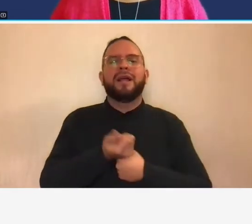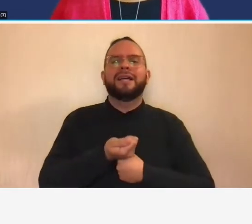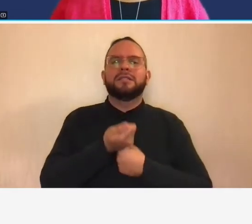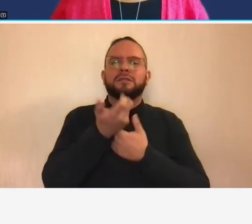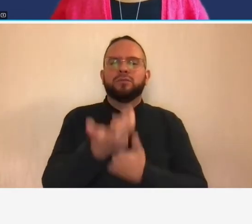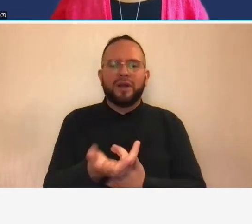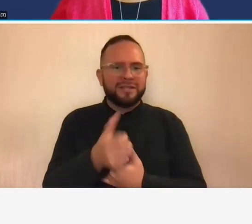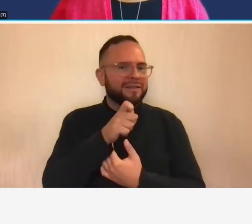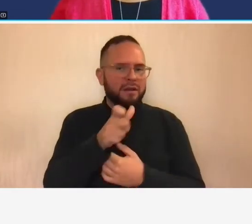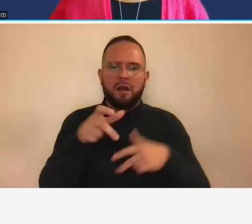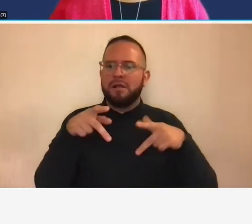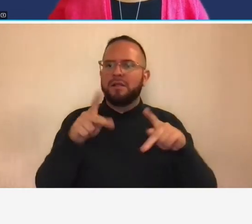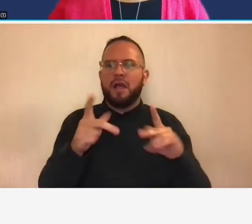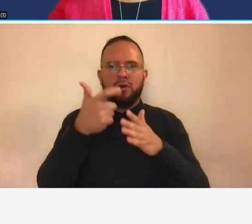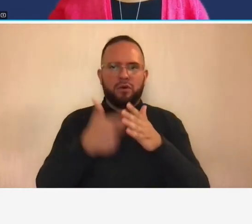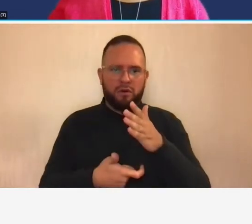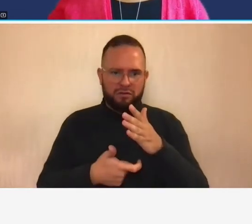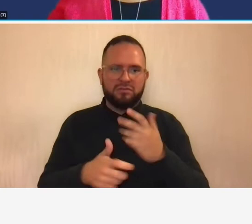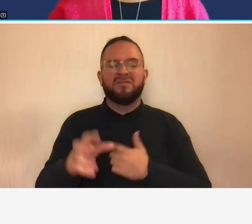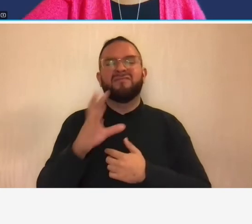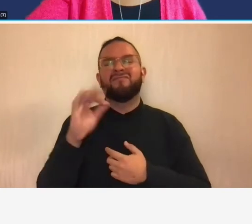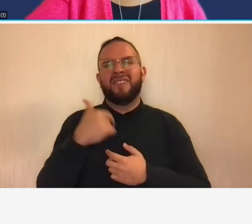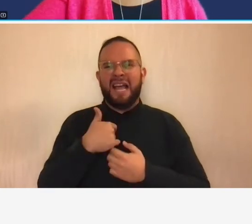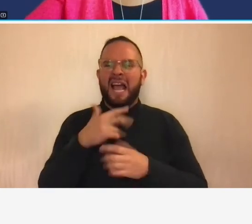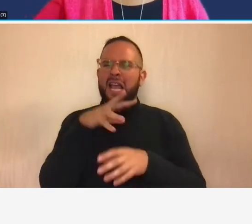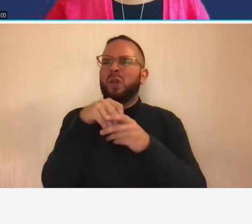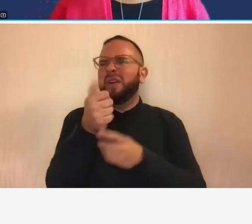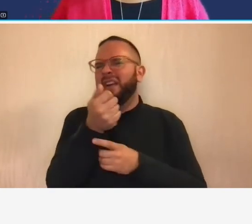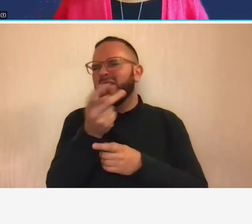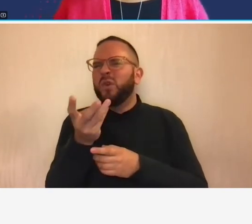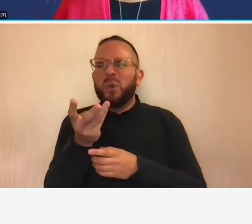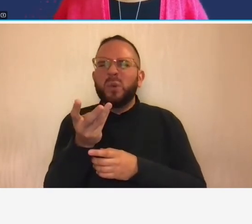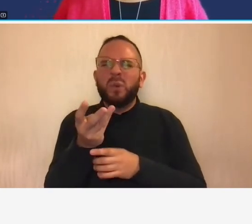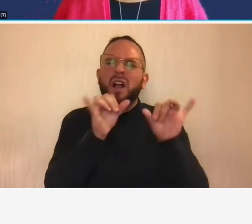actually included just a few of the common ones in your participant guide so this list in your